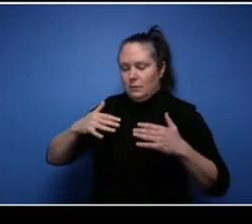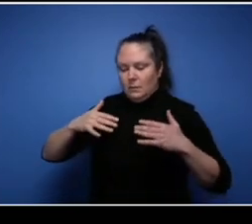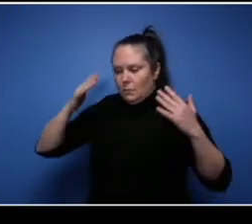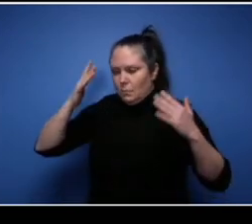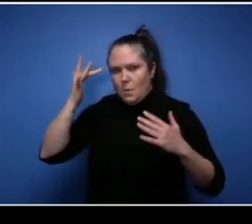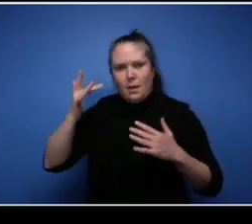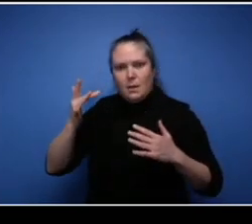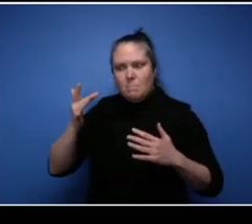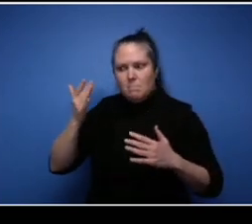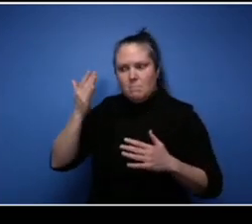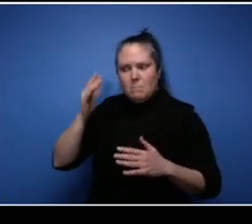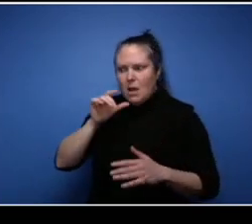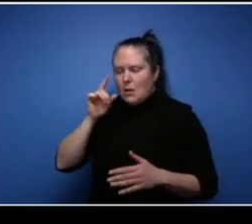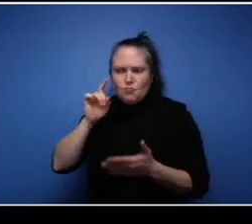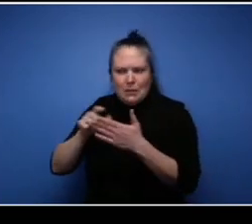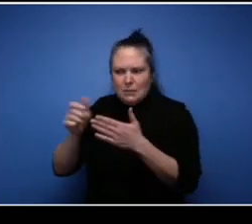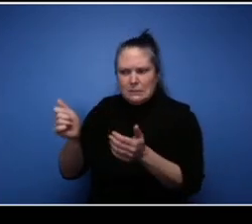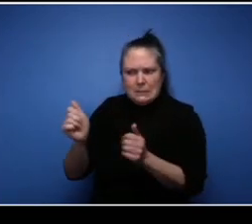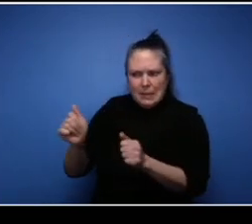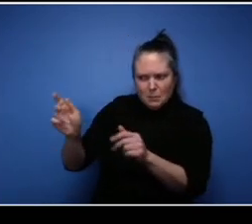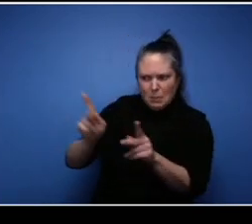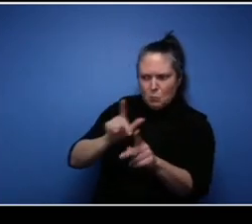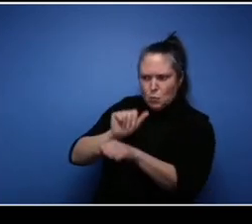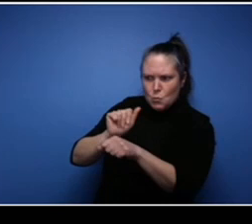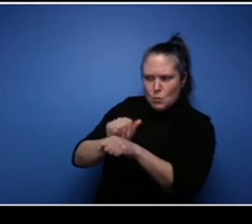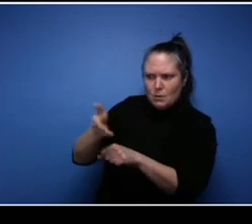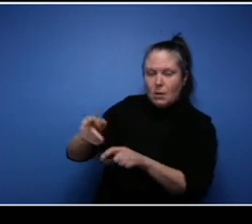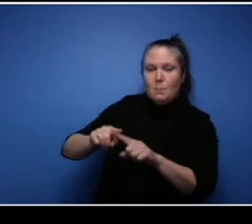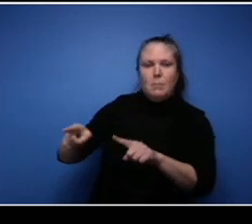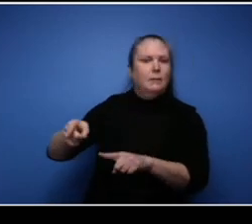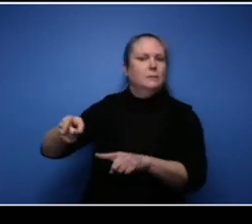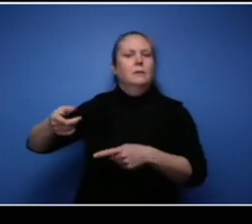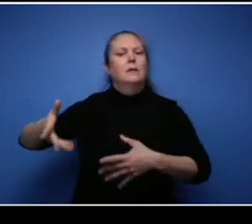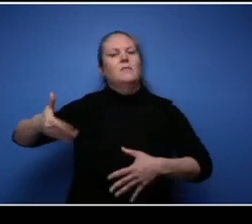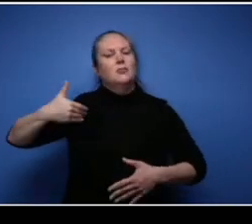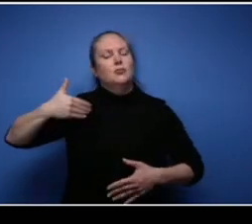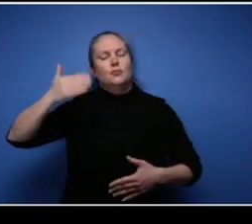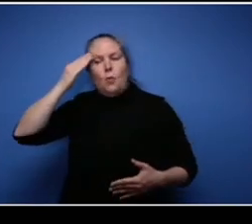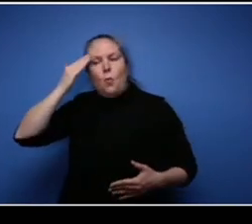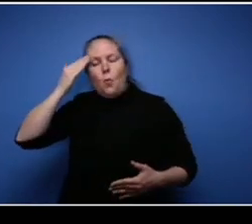that branch is educated on diversity, equity and inclusion and they didn't look at me,